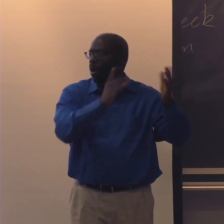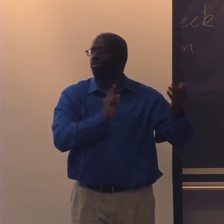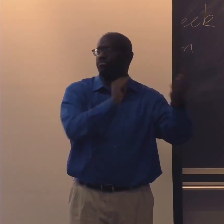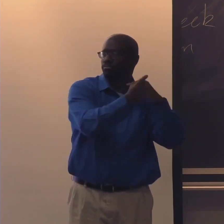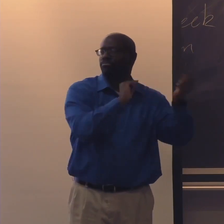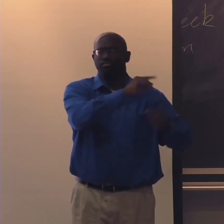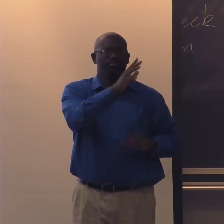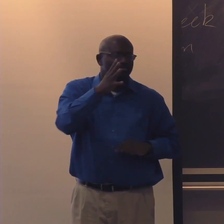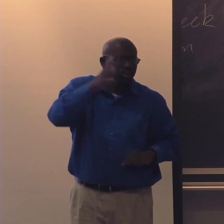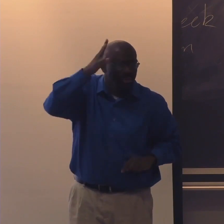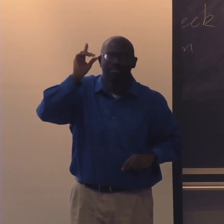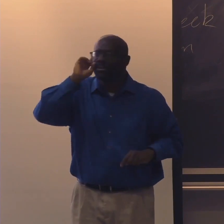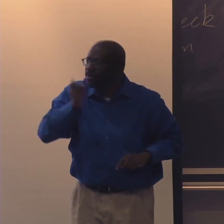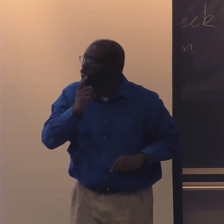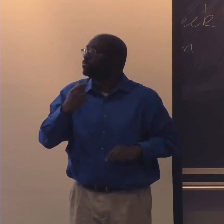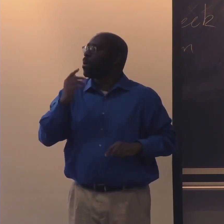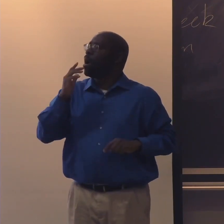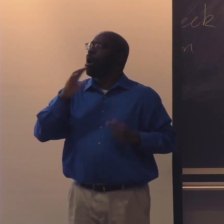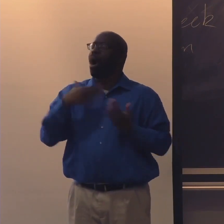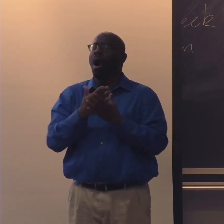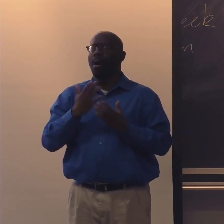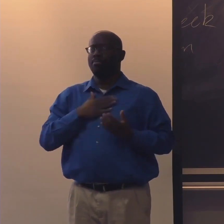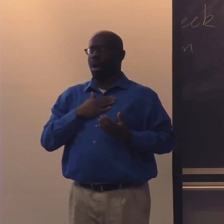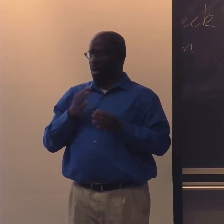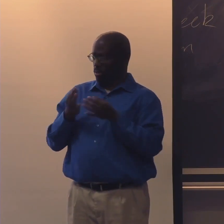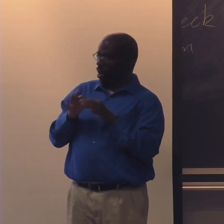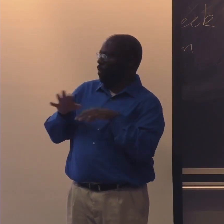And I would go over to his house, and he'd come to my house. And his parents were deaf.